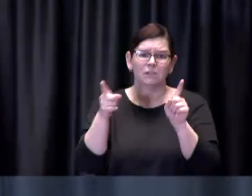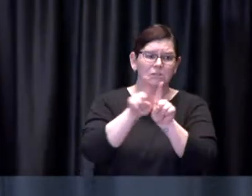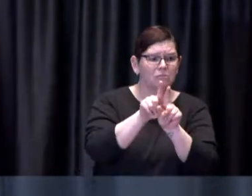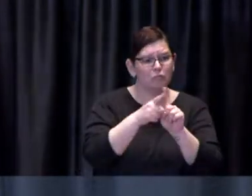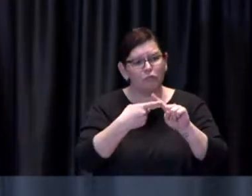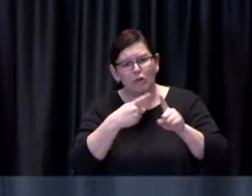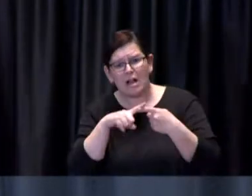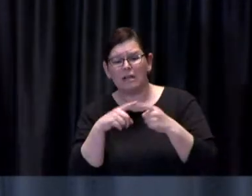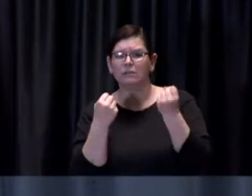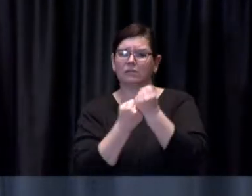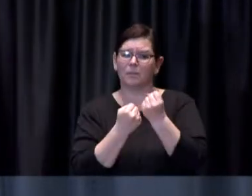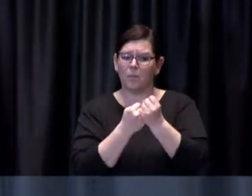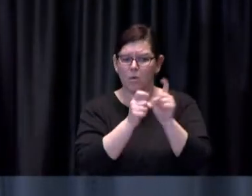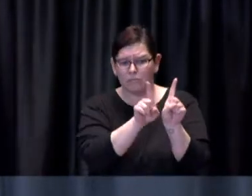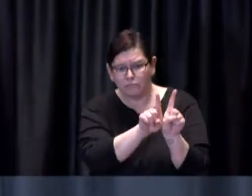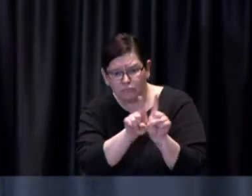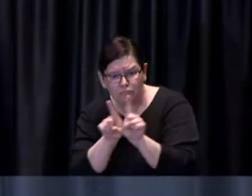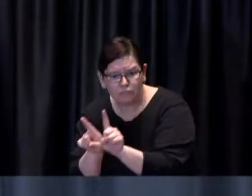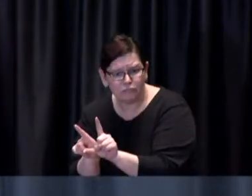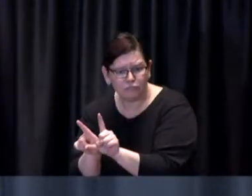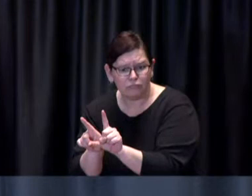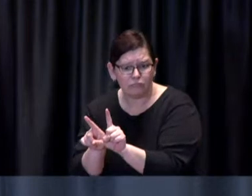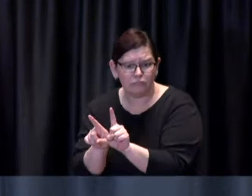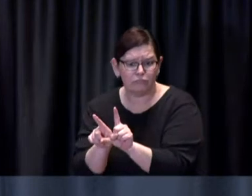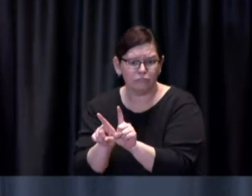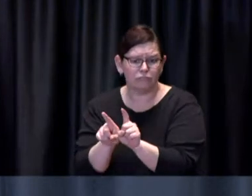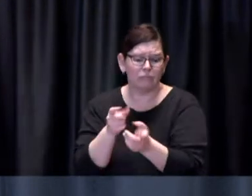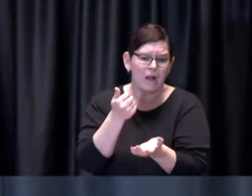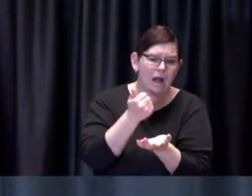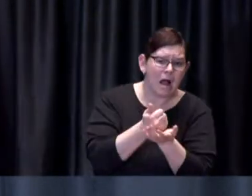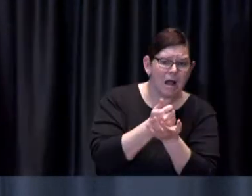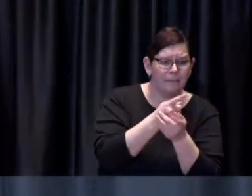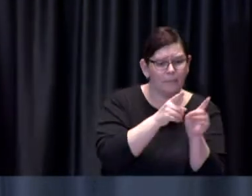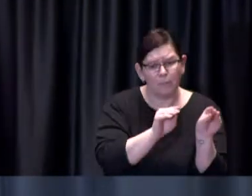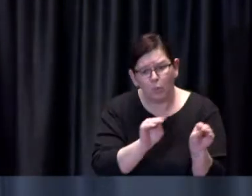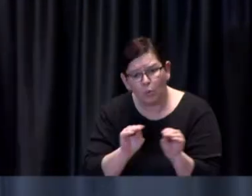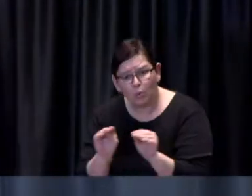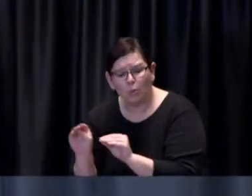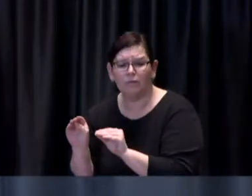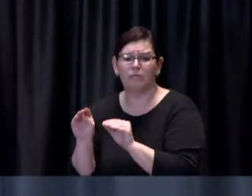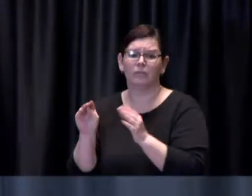whether that is just for uh mobility assistance or whether that's just someone for personal support